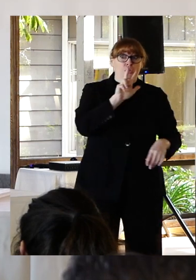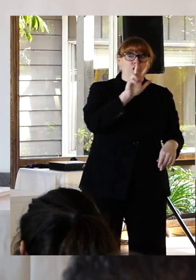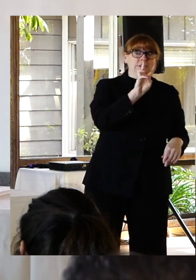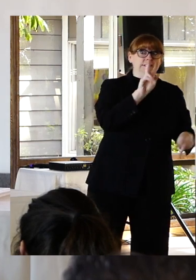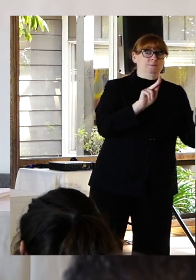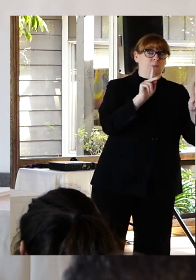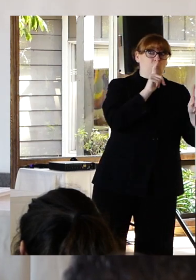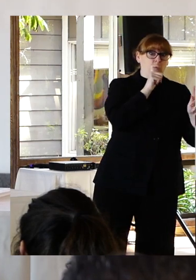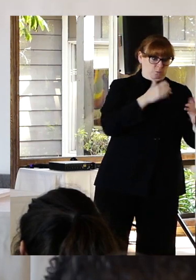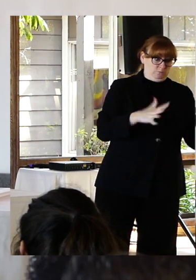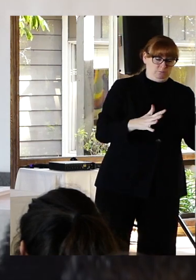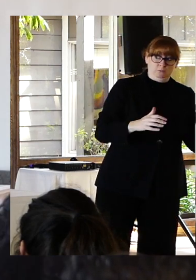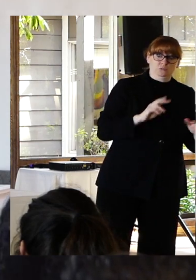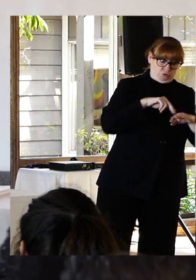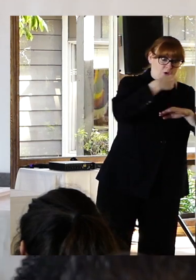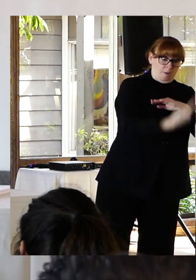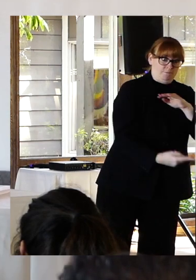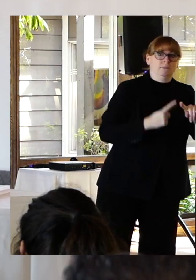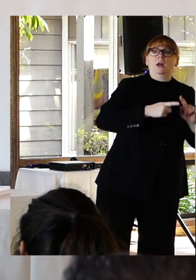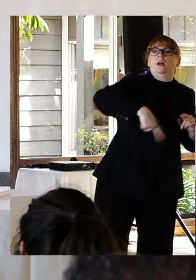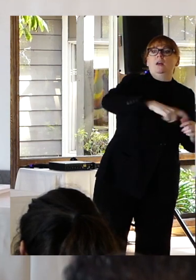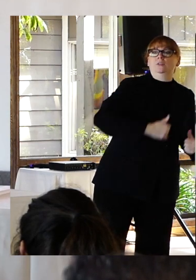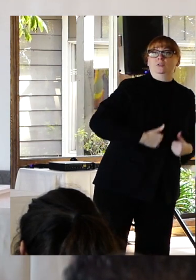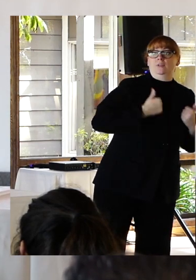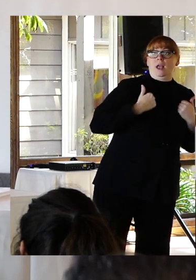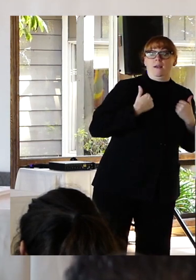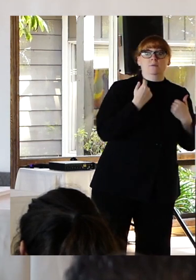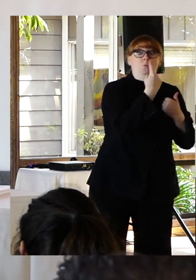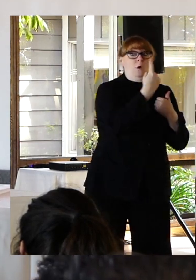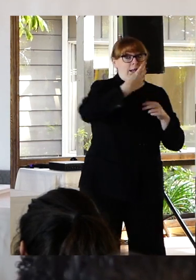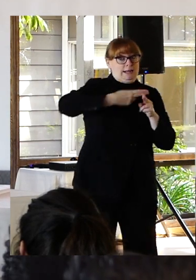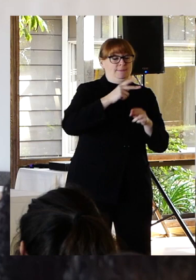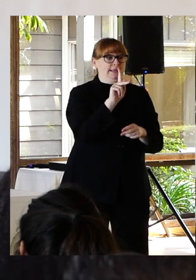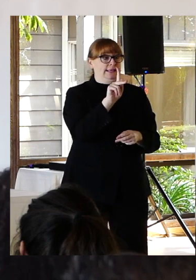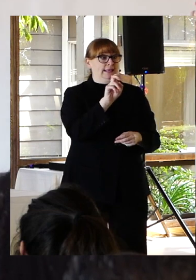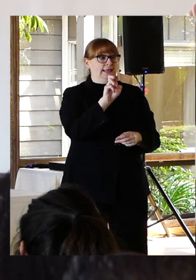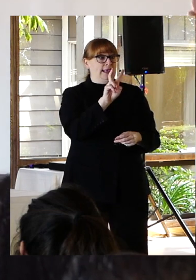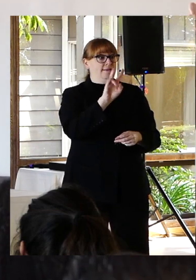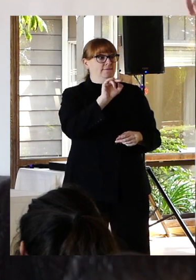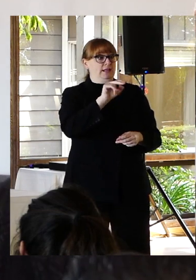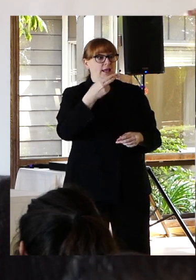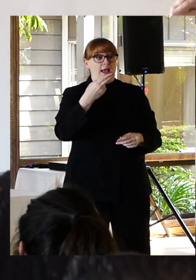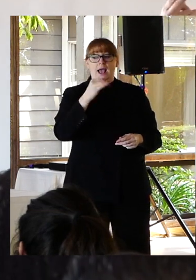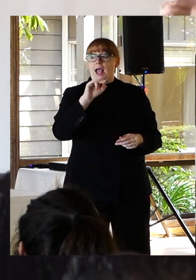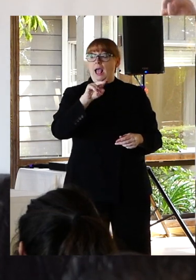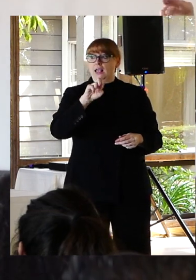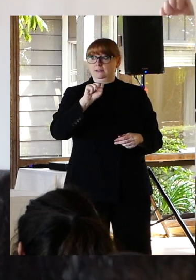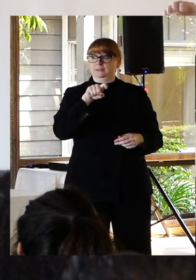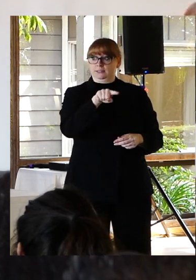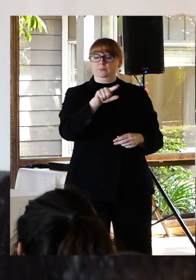a jump from the bridge. One of them Kevin Hines was the 26 survivor.